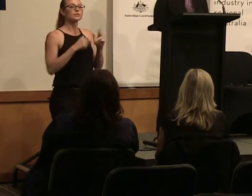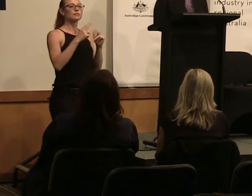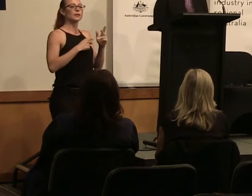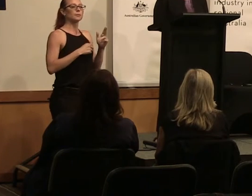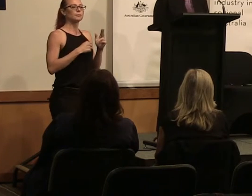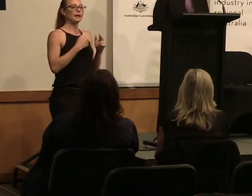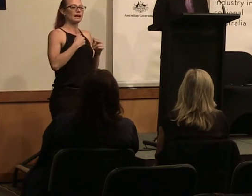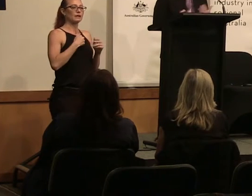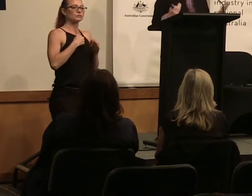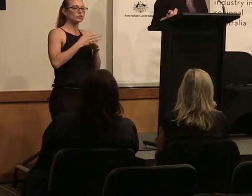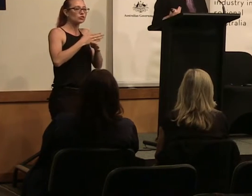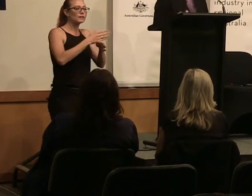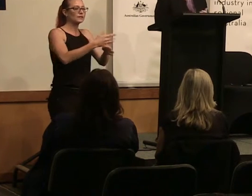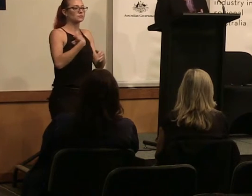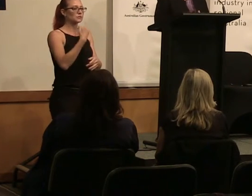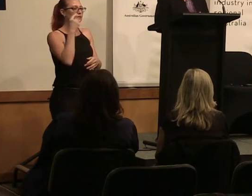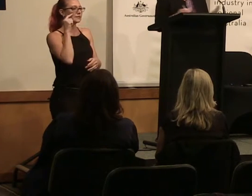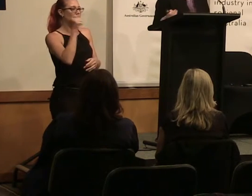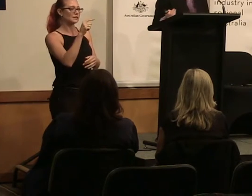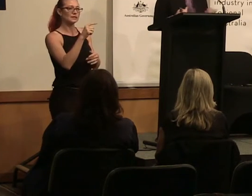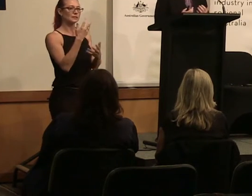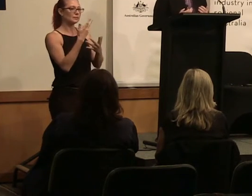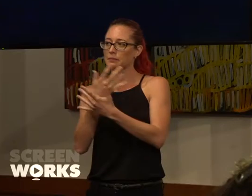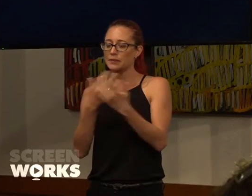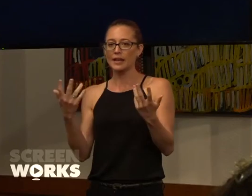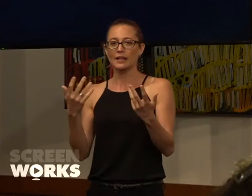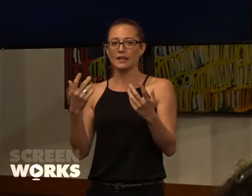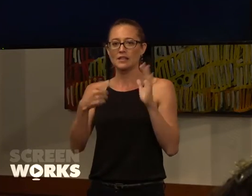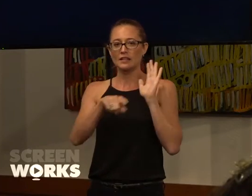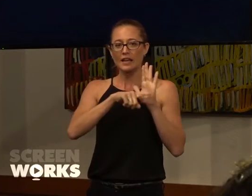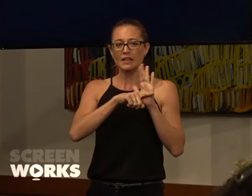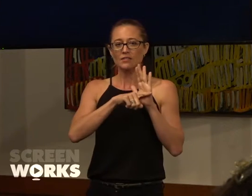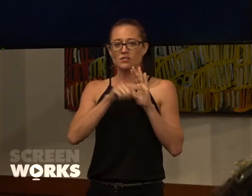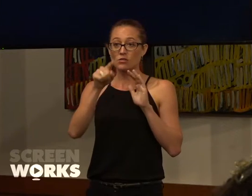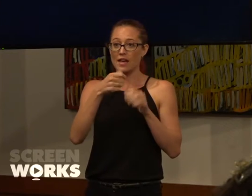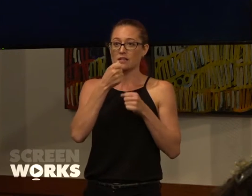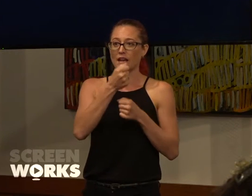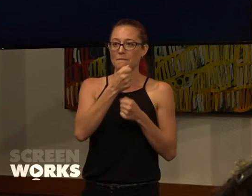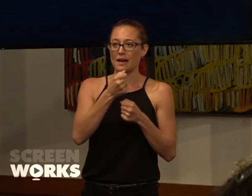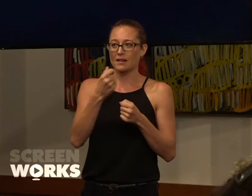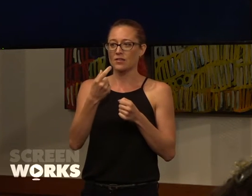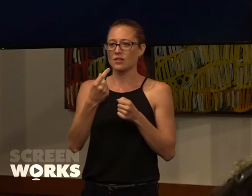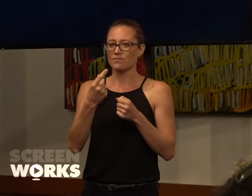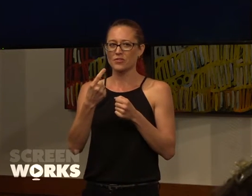careers. We've seen many negatives to that campaign but the misogyny has been